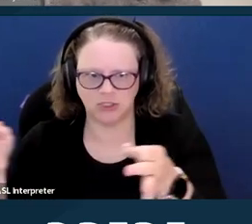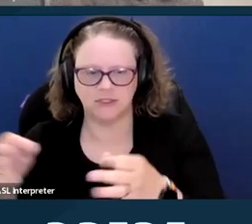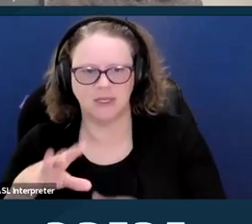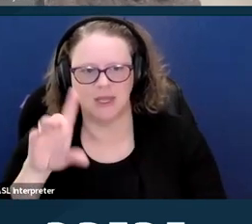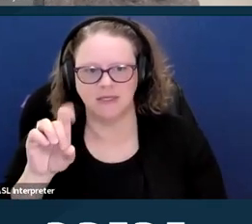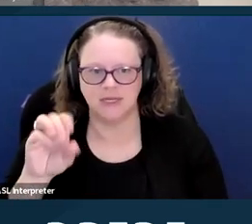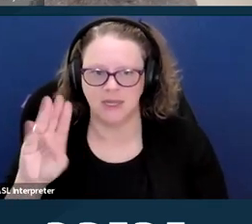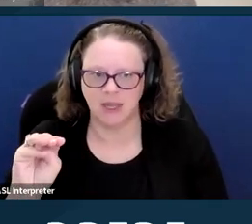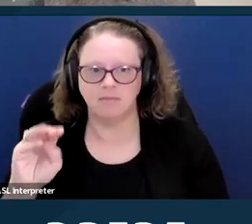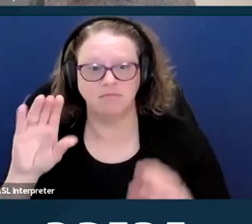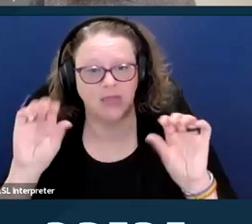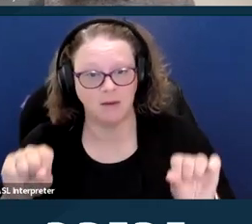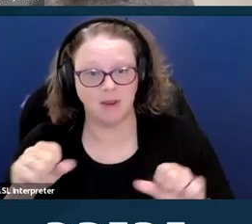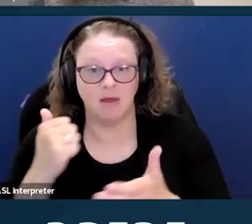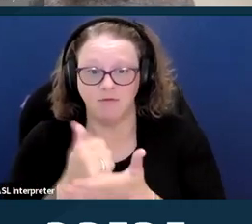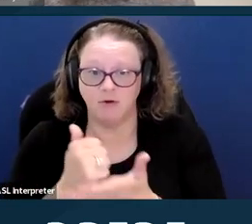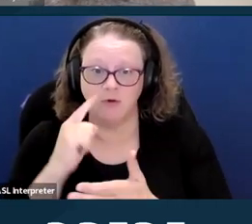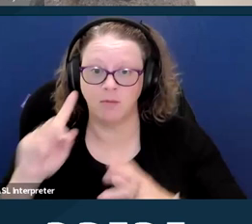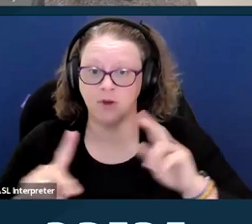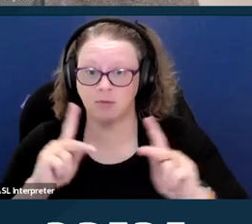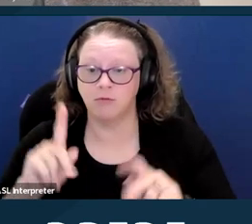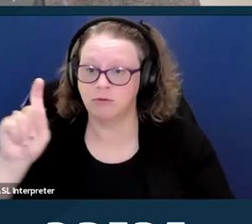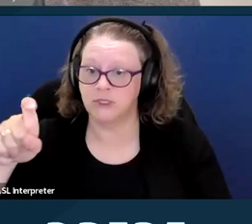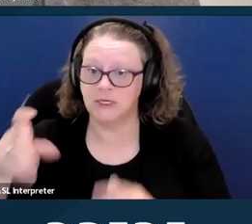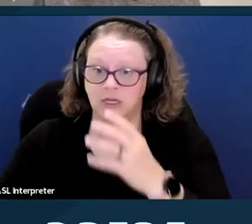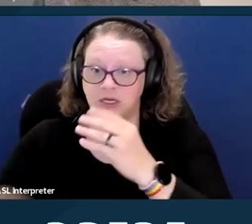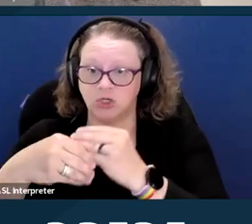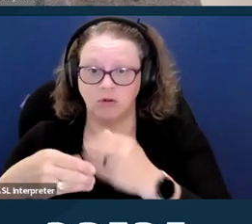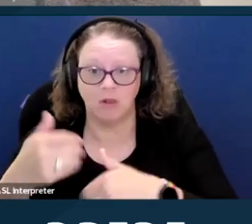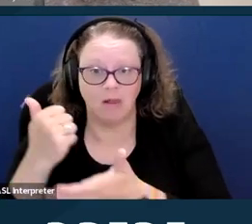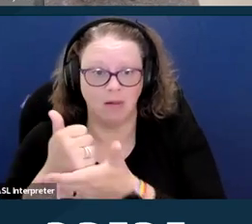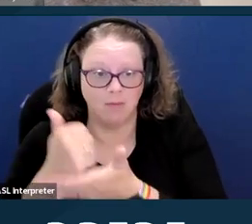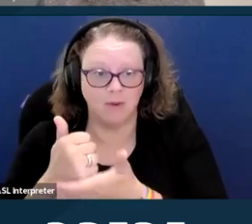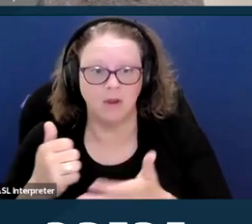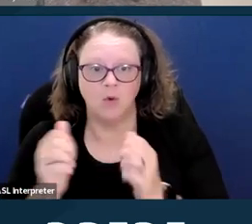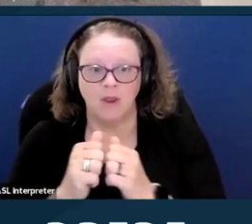understanding the risks and benefits of those options, choosing between them,